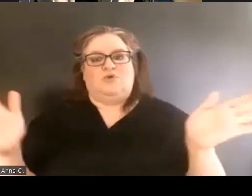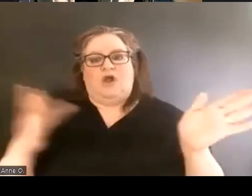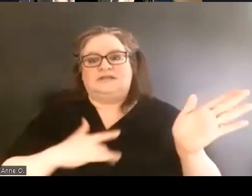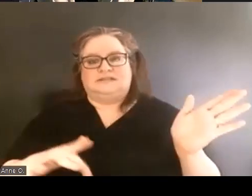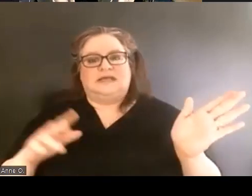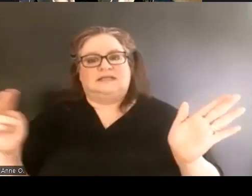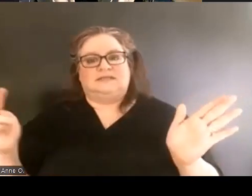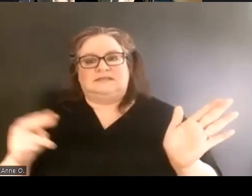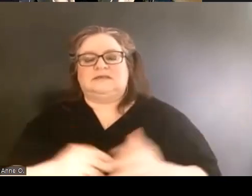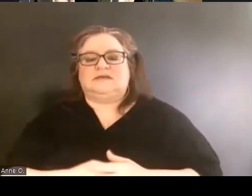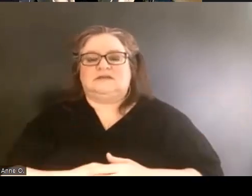So with all of that said,